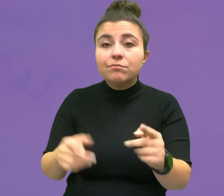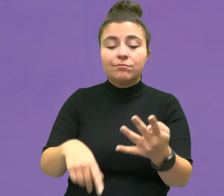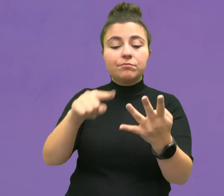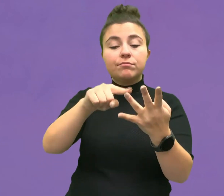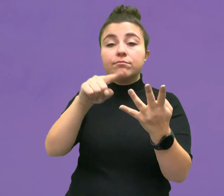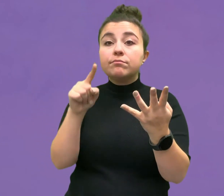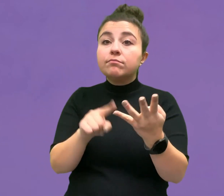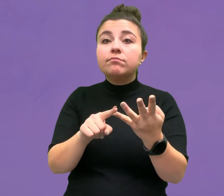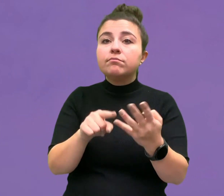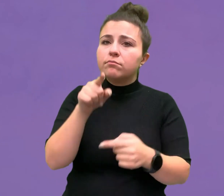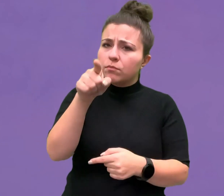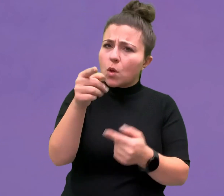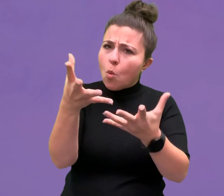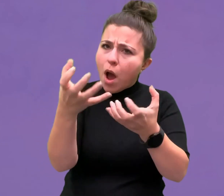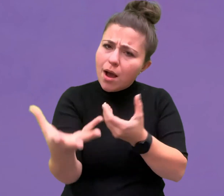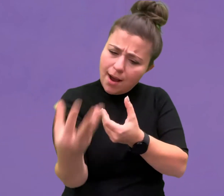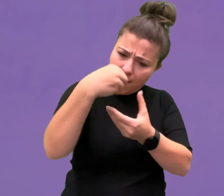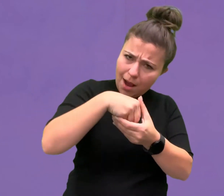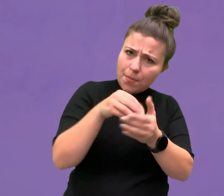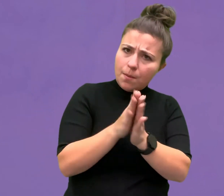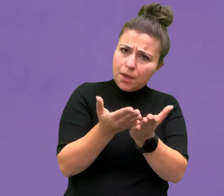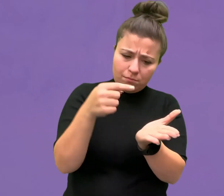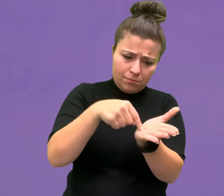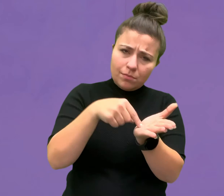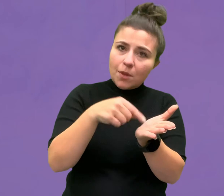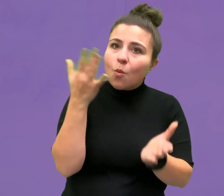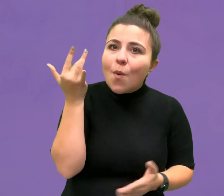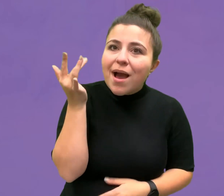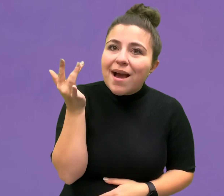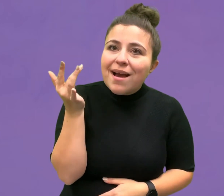Why do you want to be in the book?